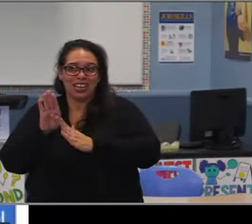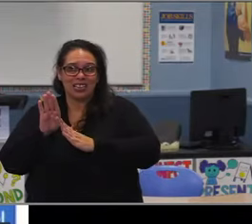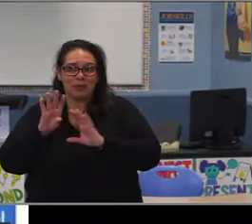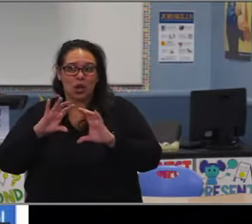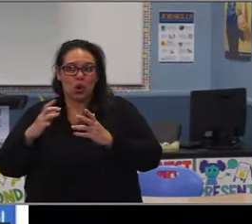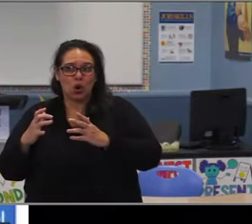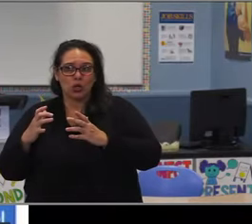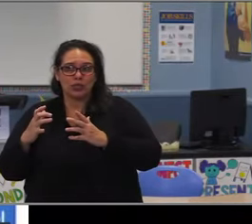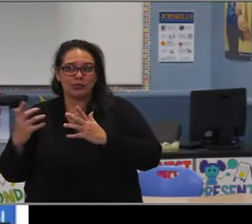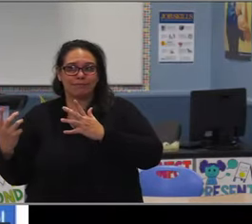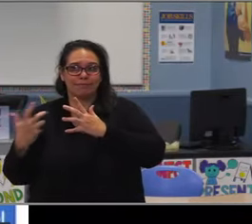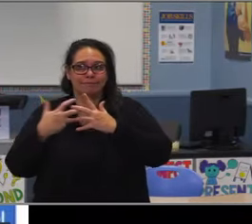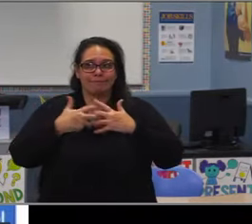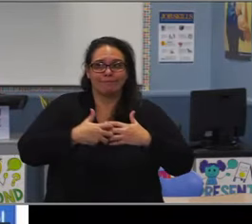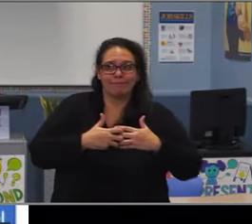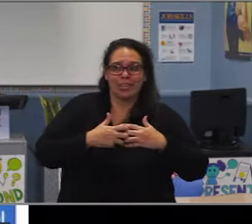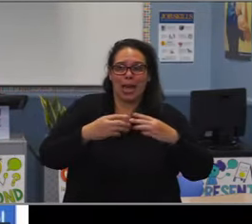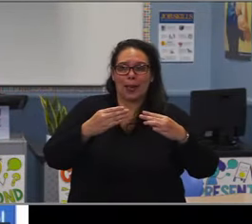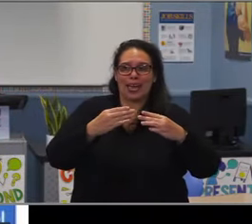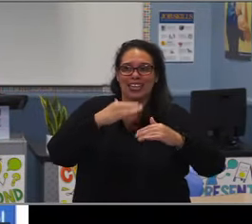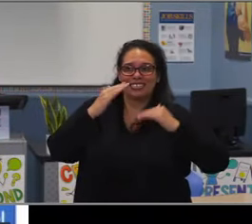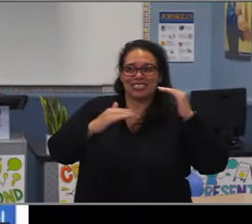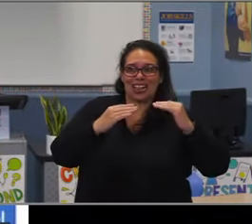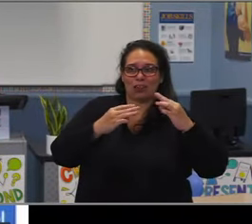And Dr. Camerino can talk further about this,